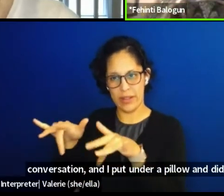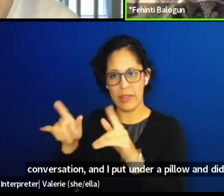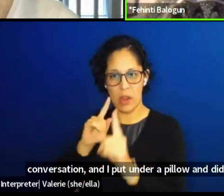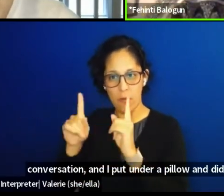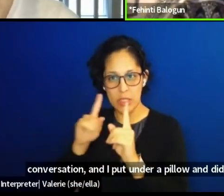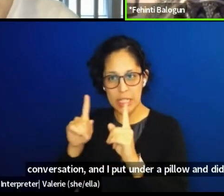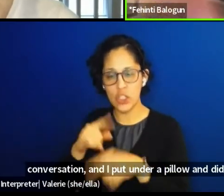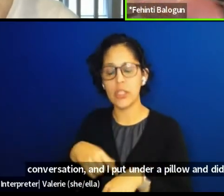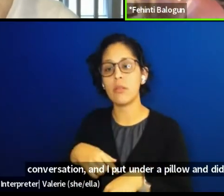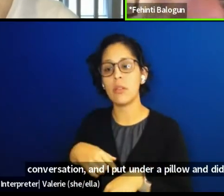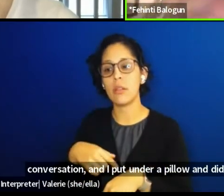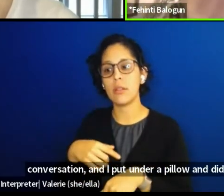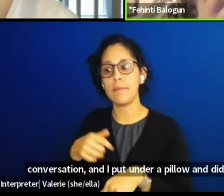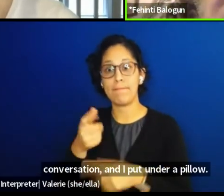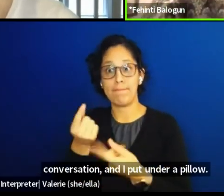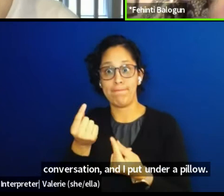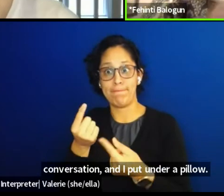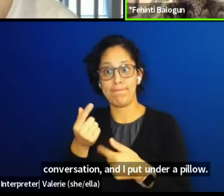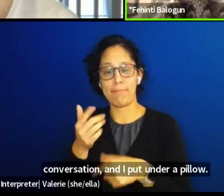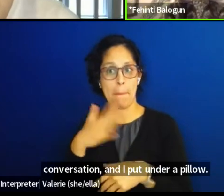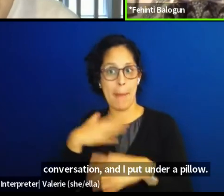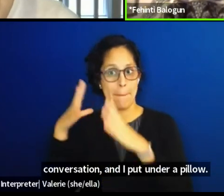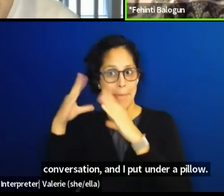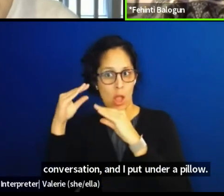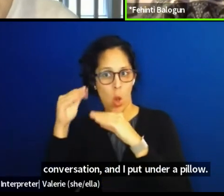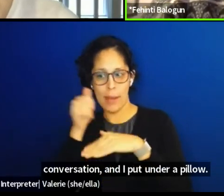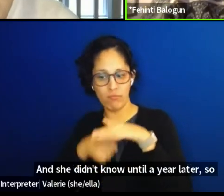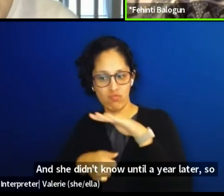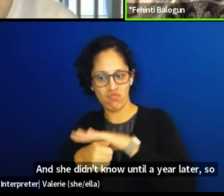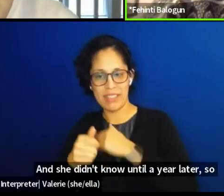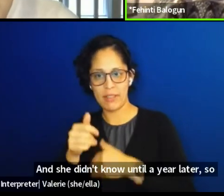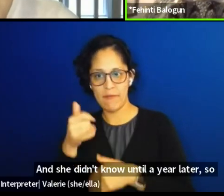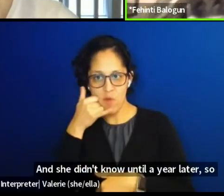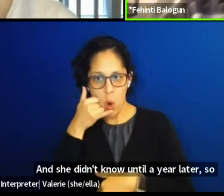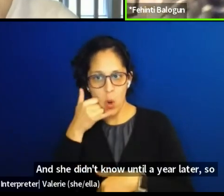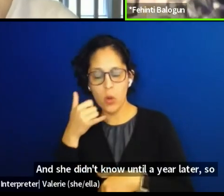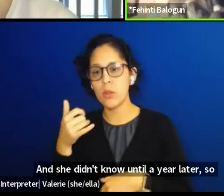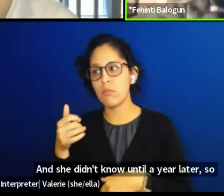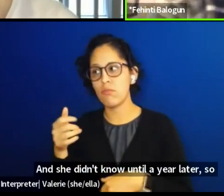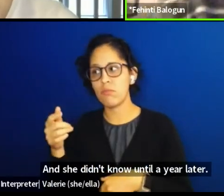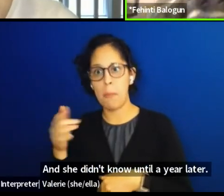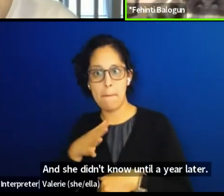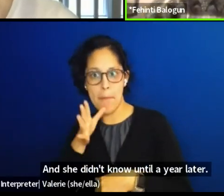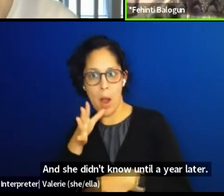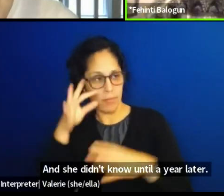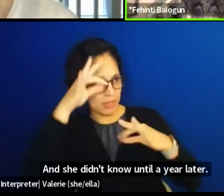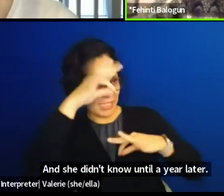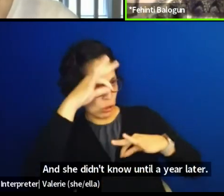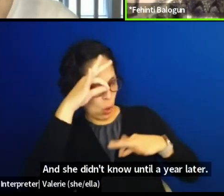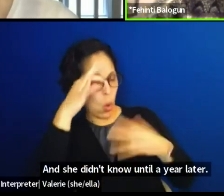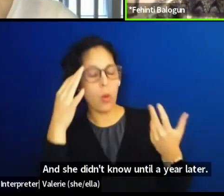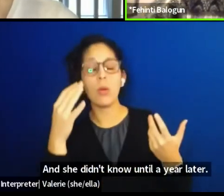until a year later. So I recorded the entire conversation and I went home and I listened back to this conversation